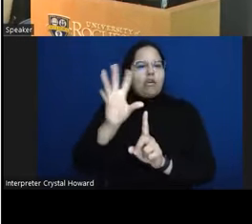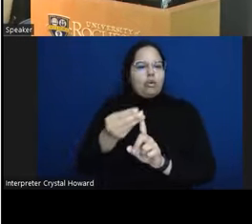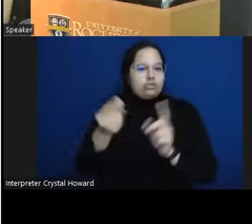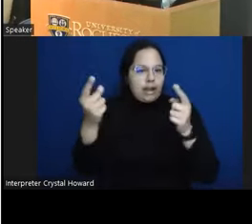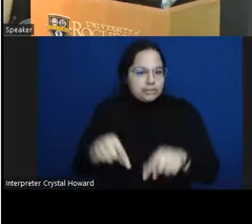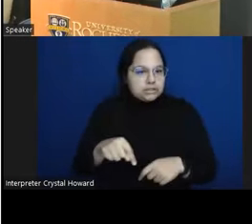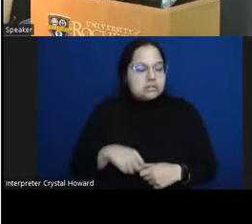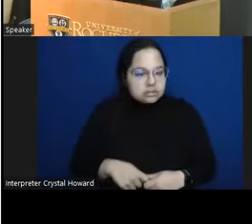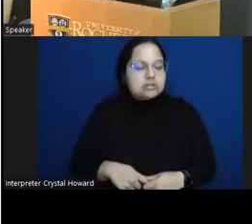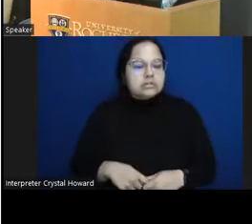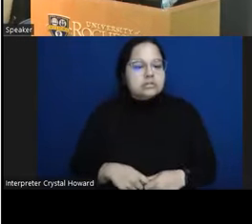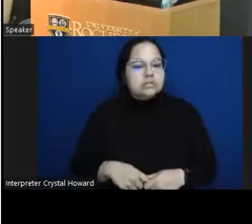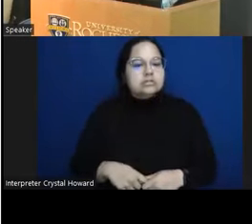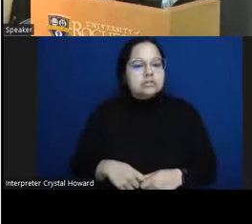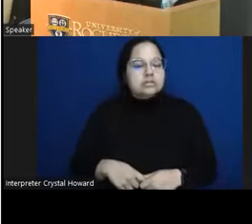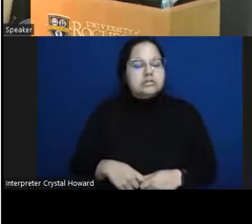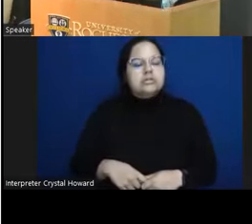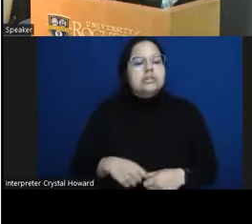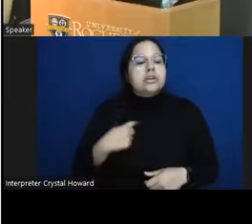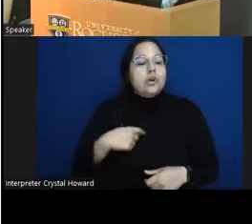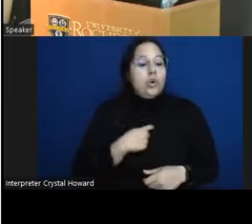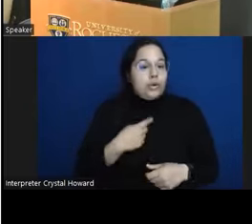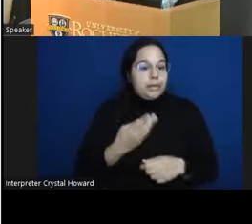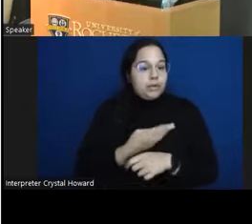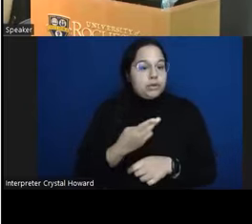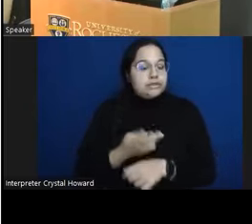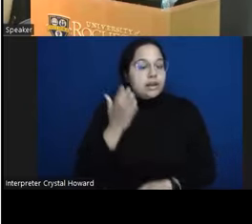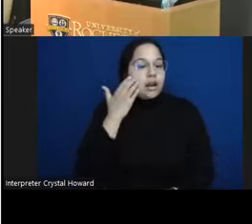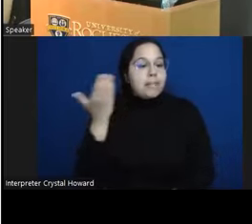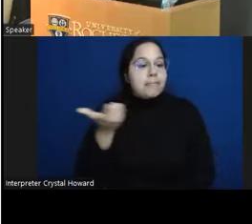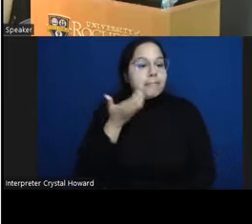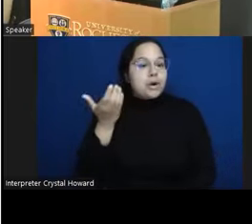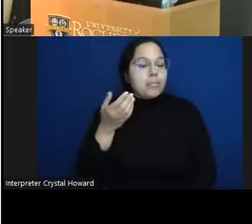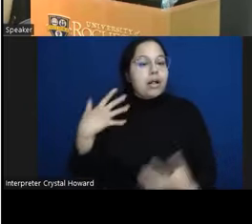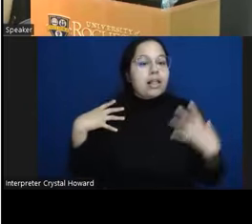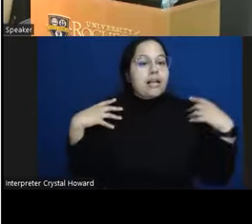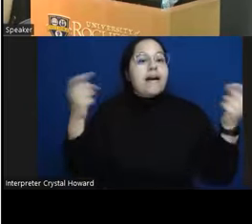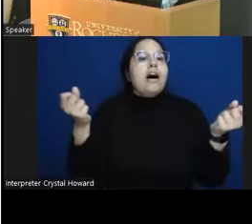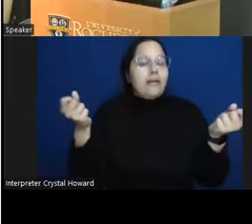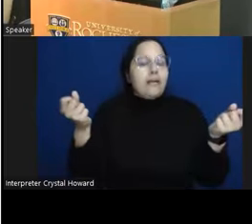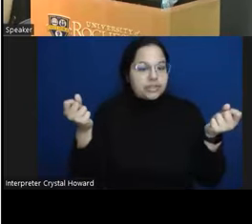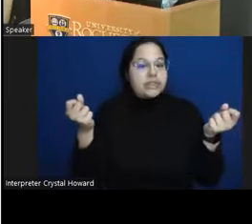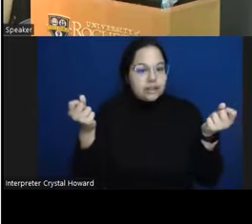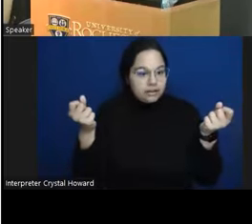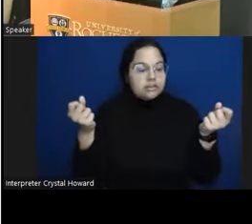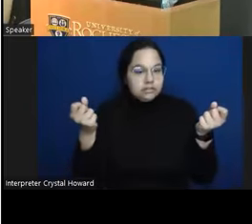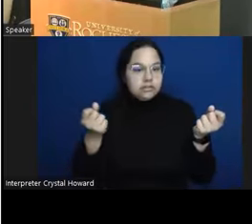been using uh mobile uh Health uh measures to to do this as particularly on smartphones um